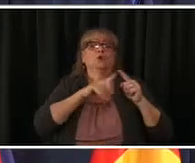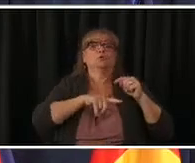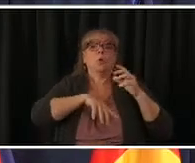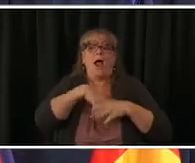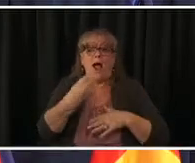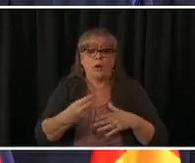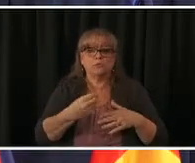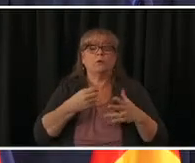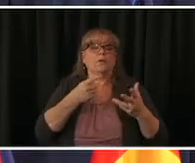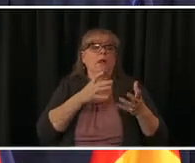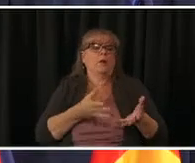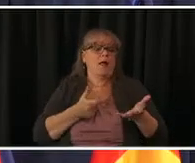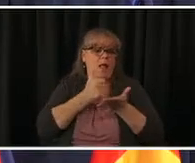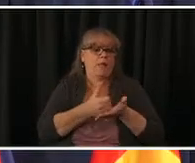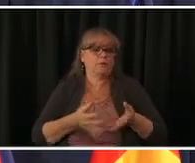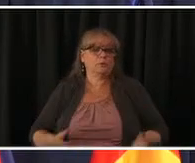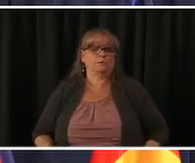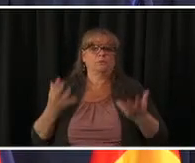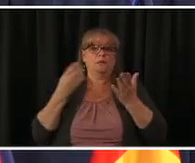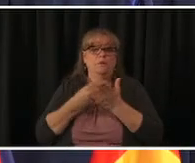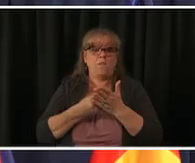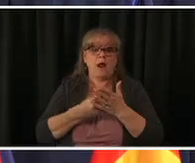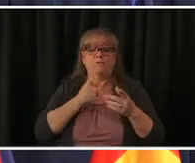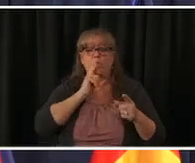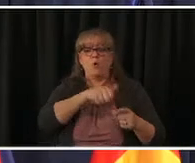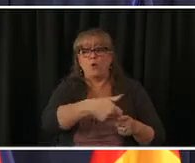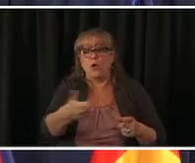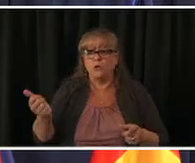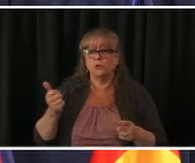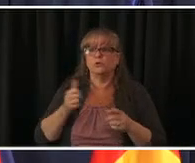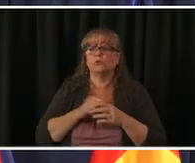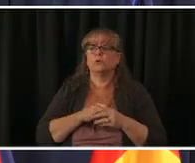money coming to colorado enjoying colorado for residents here means going out enjoying